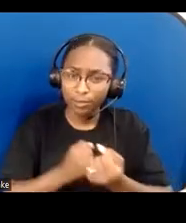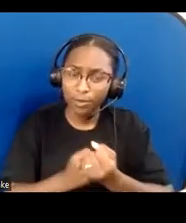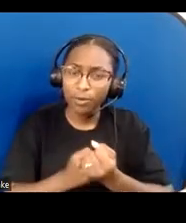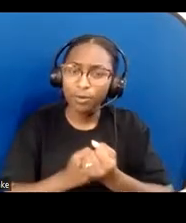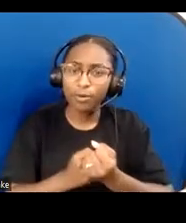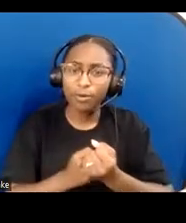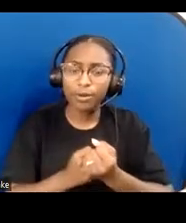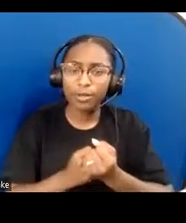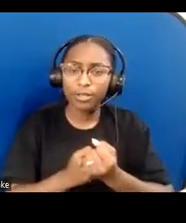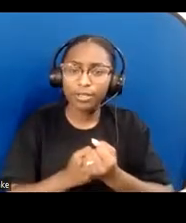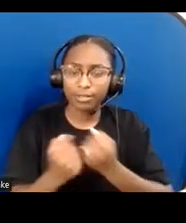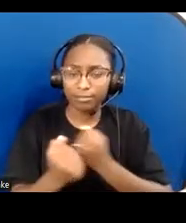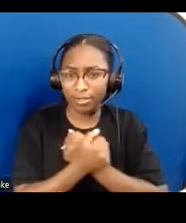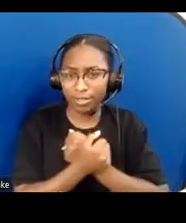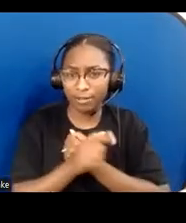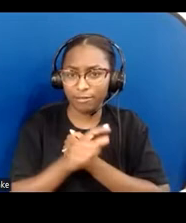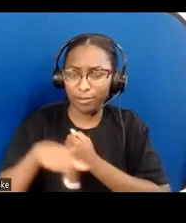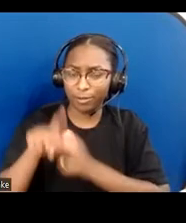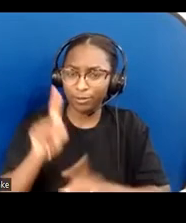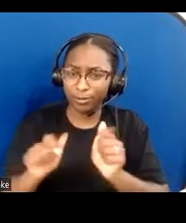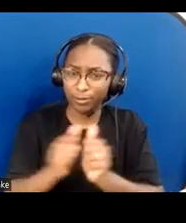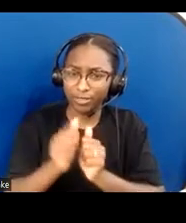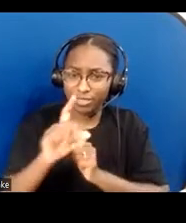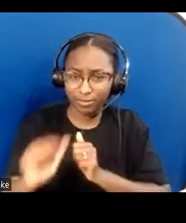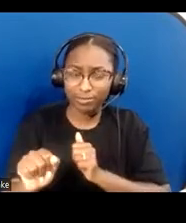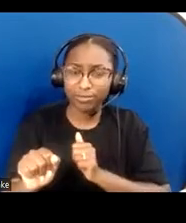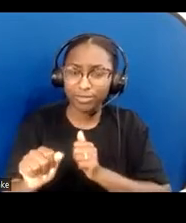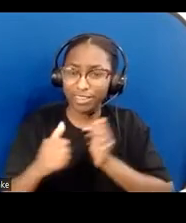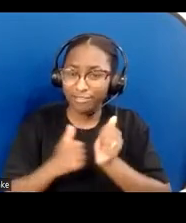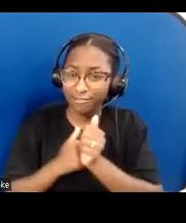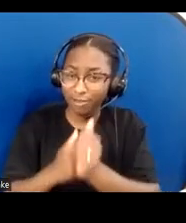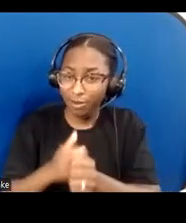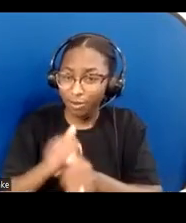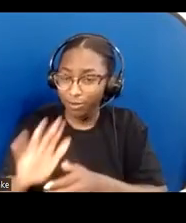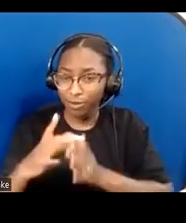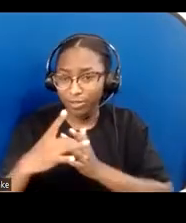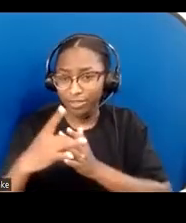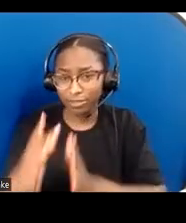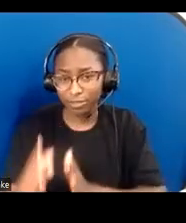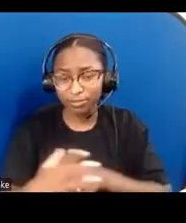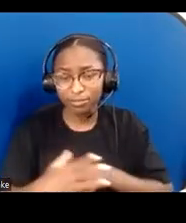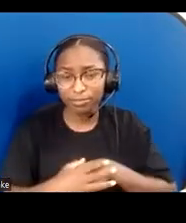and follow their leadership as we stand or sit together. And to be merciful peacemakers,